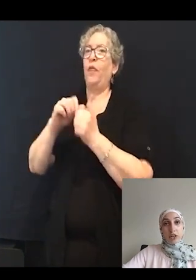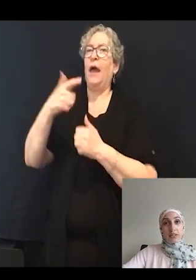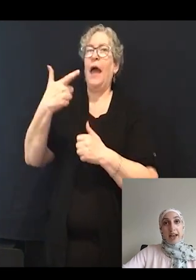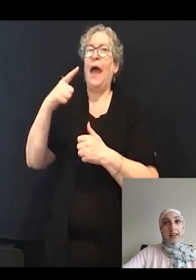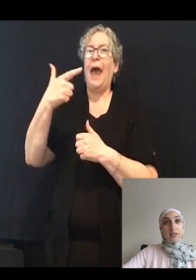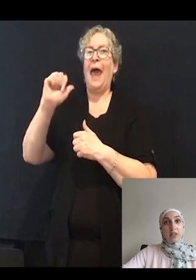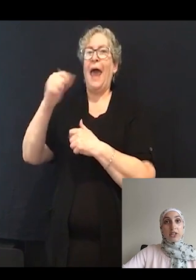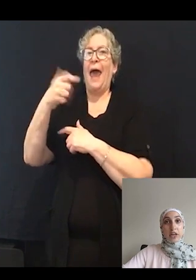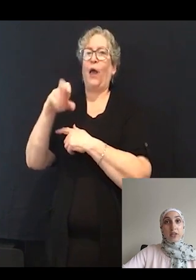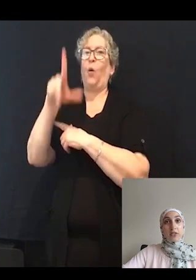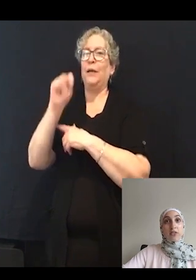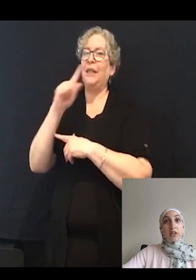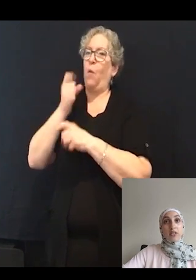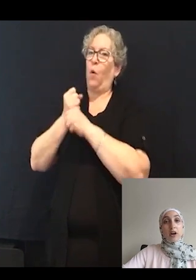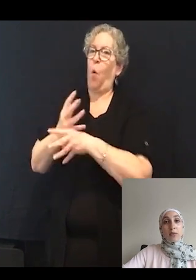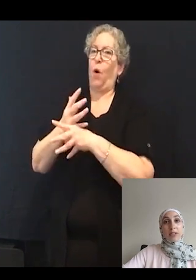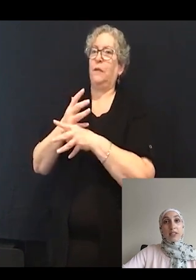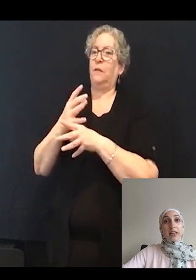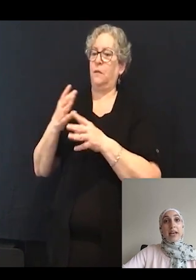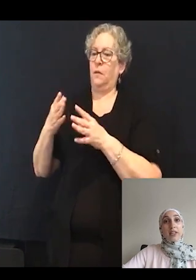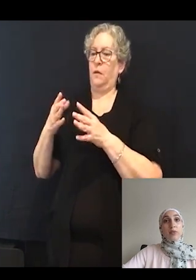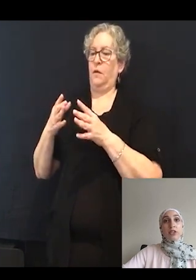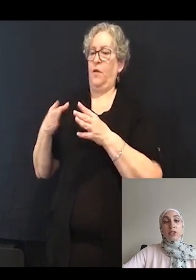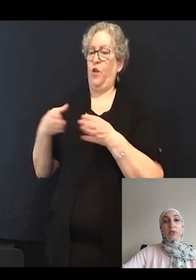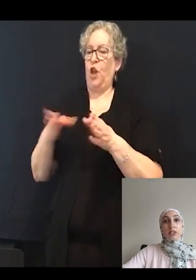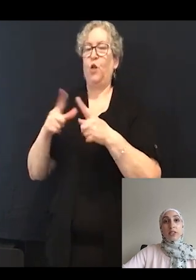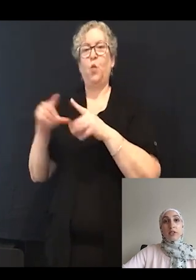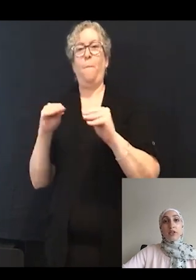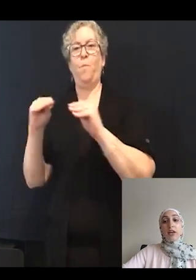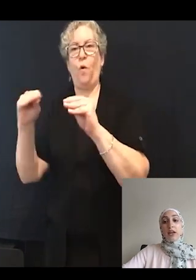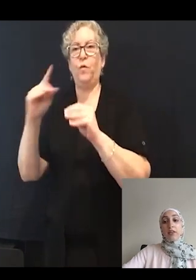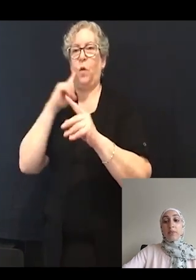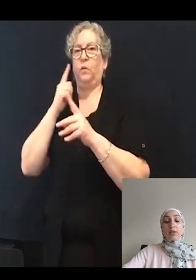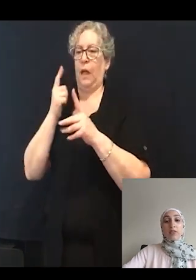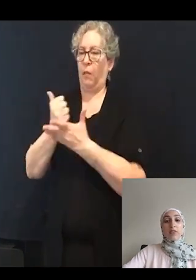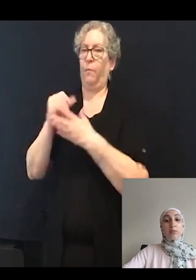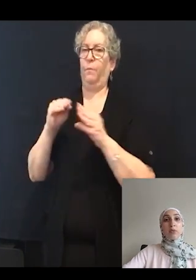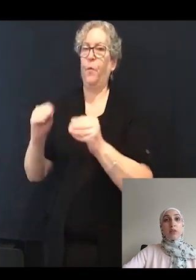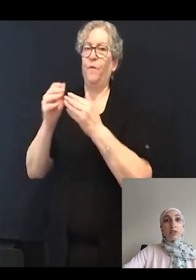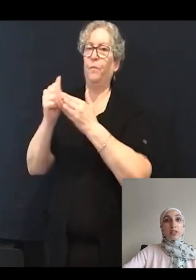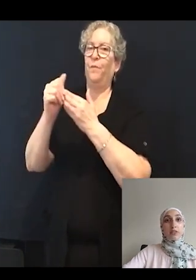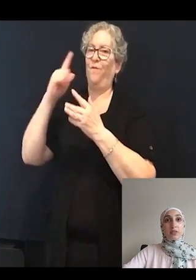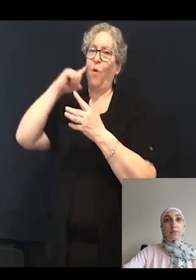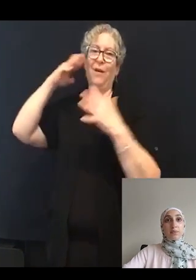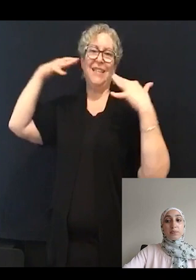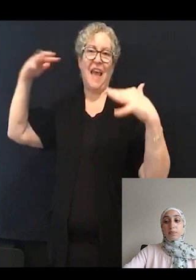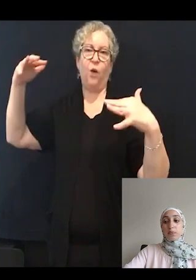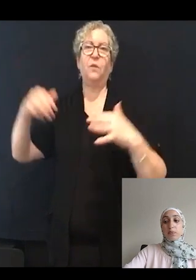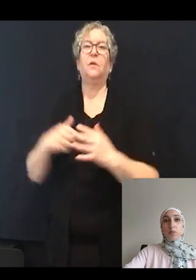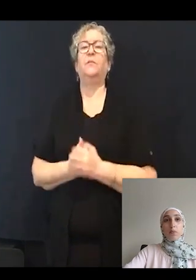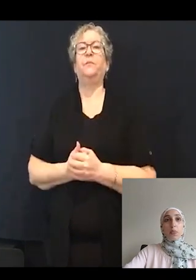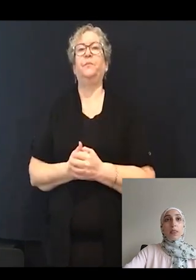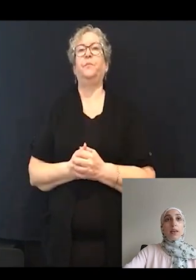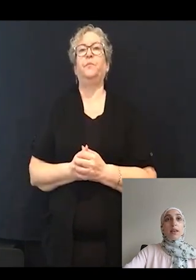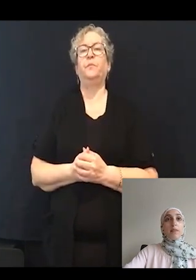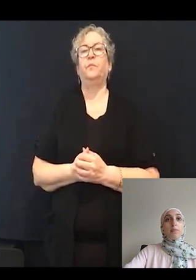channels, thus augmenting any residual signal in the MYO7A mutant hair cells.